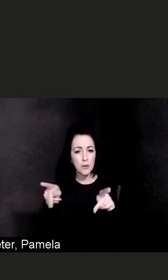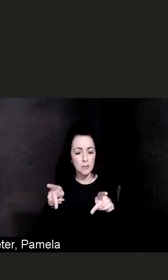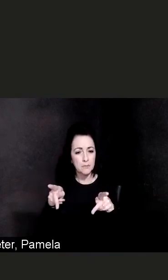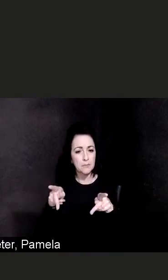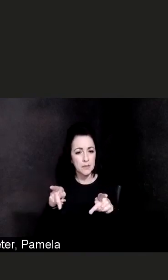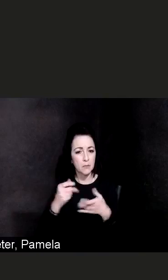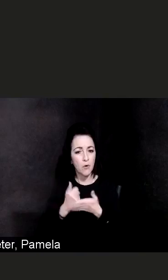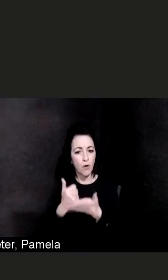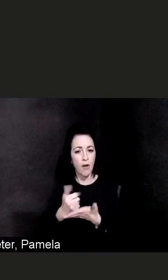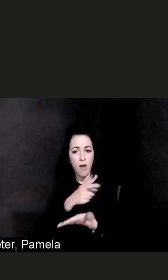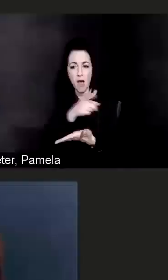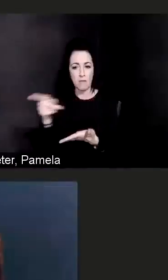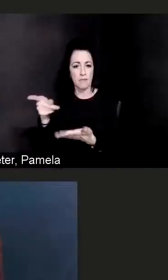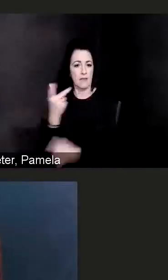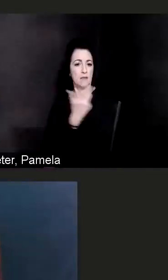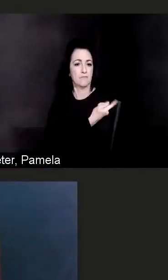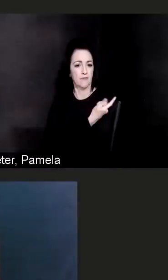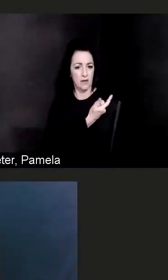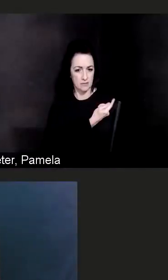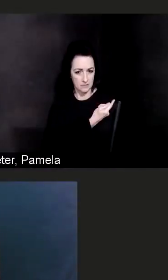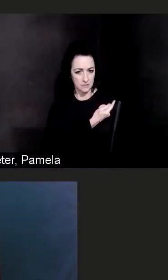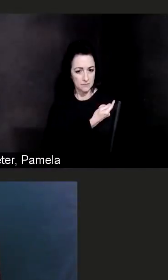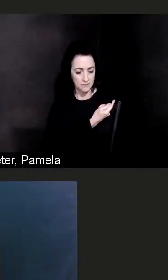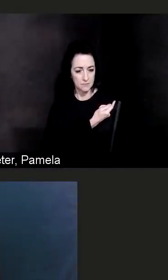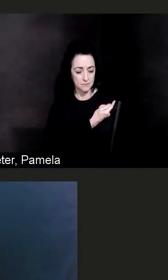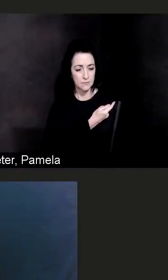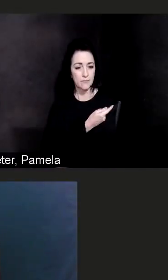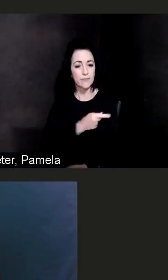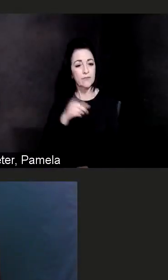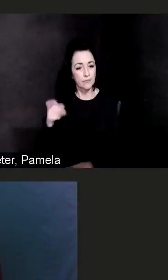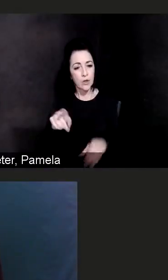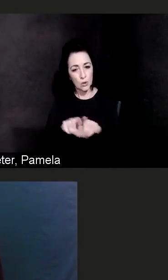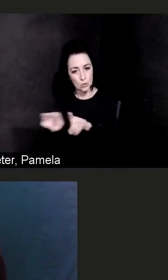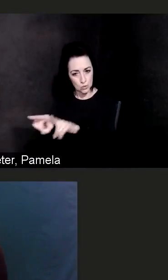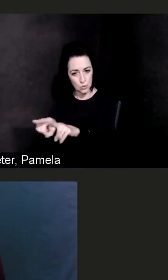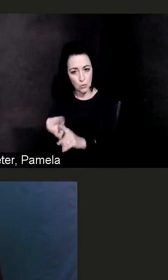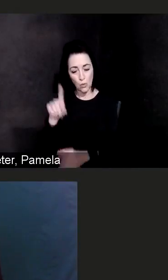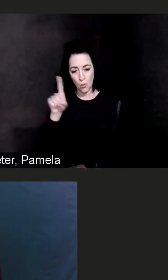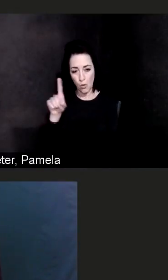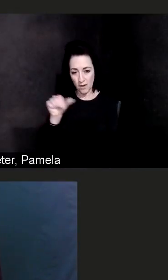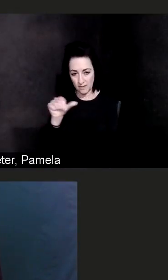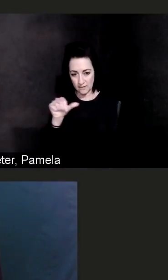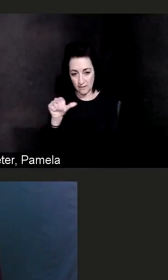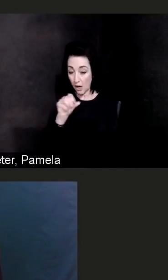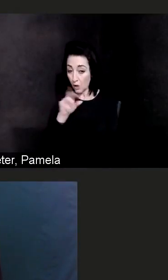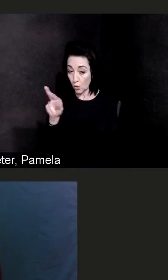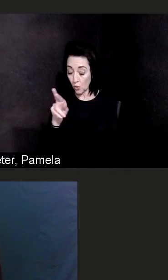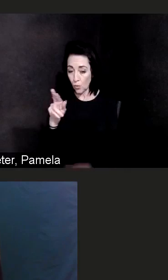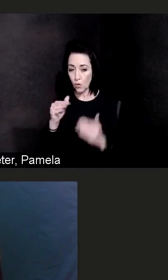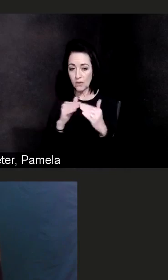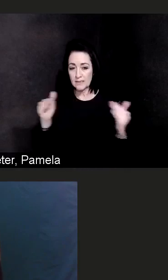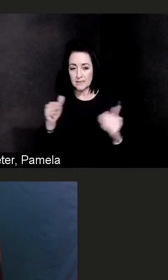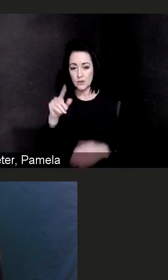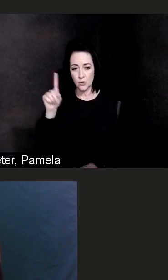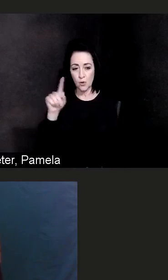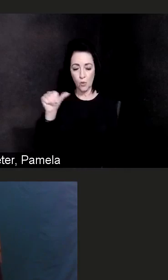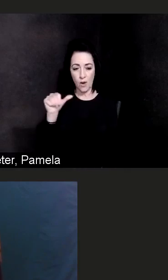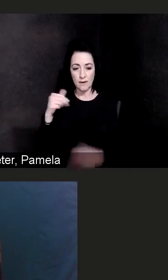Because they are also phase 1A, or tier 1A healthcare workers.